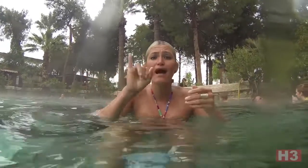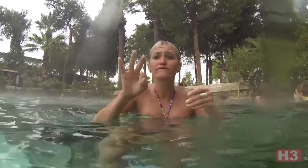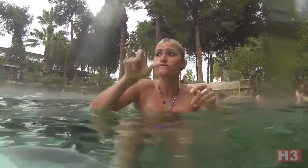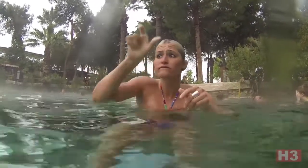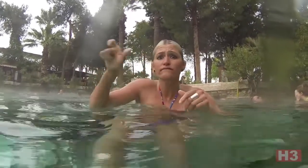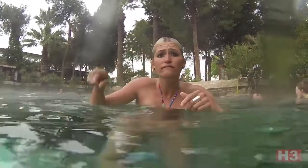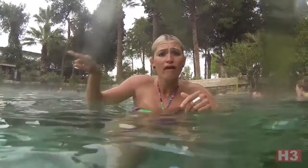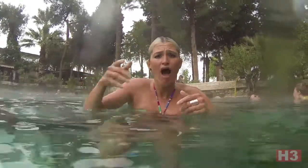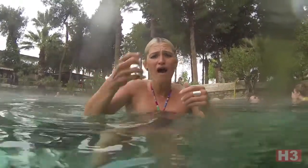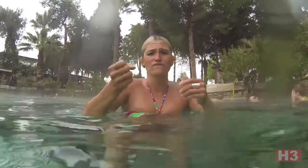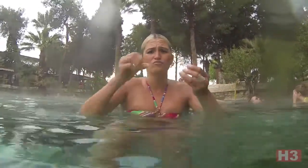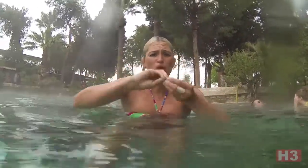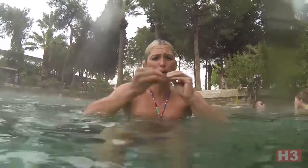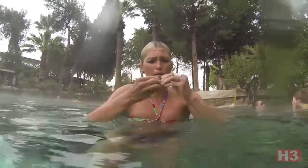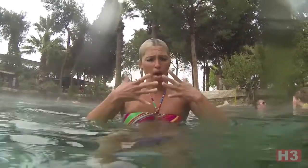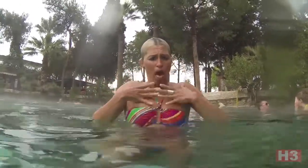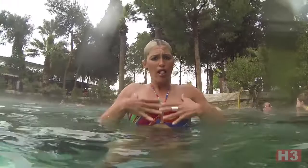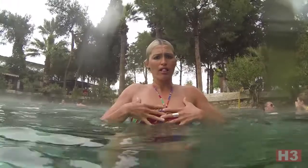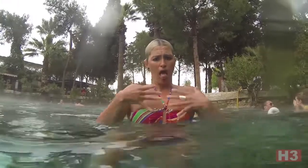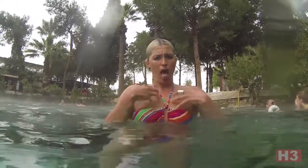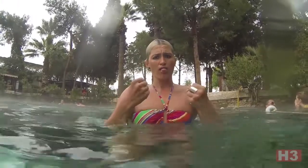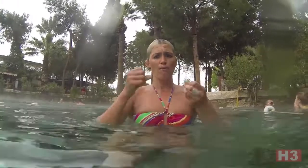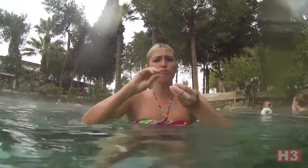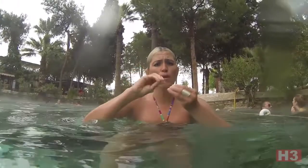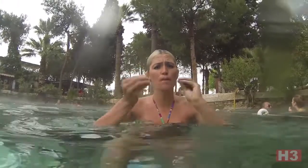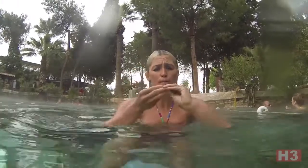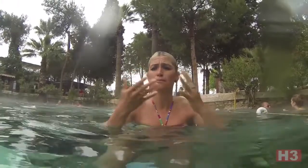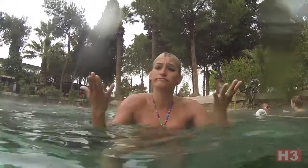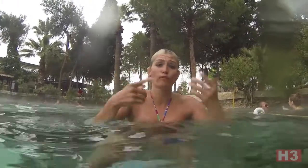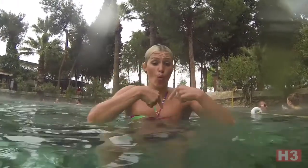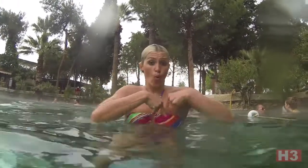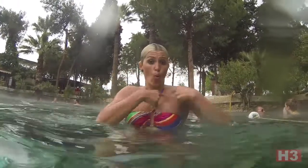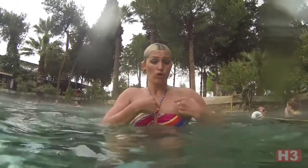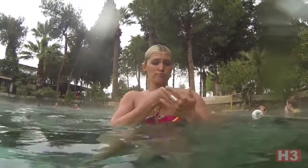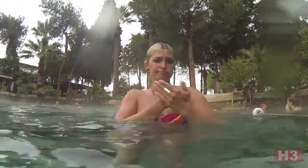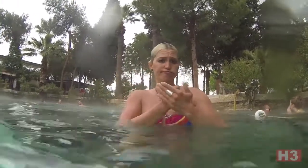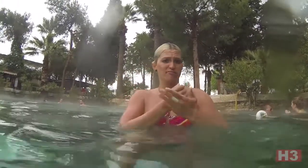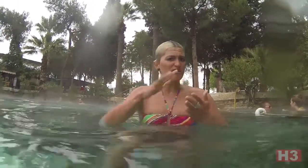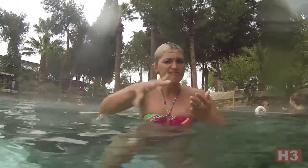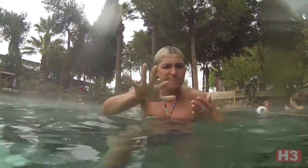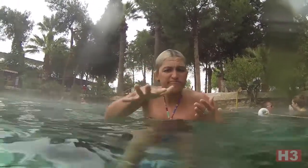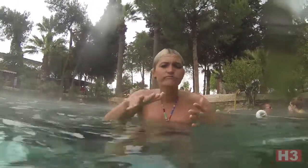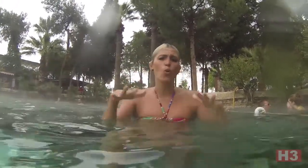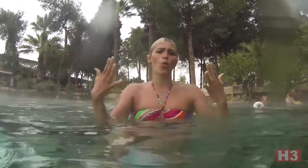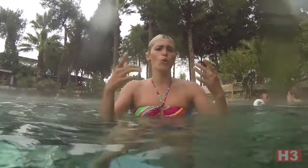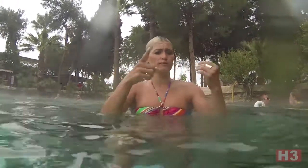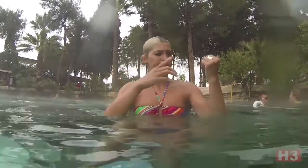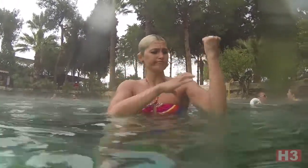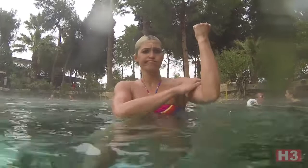Persons with health problems like poor heart circulation, high blood pressure,